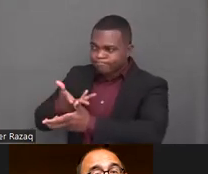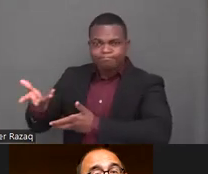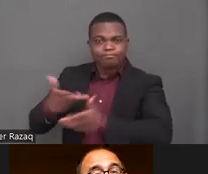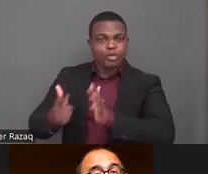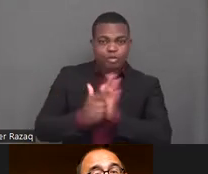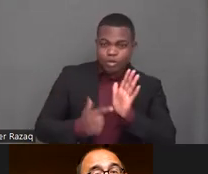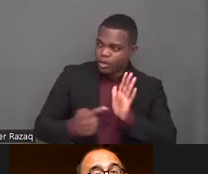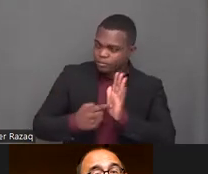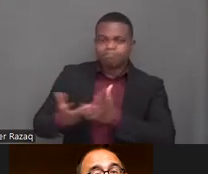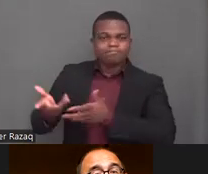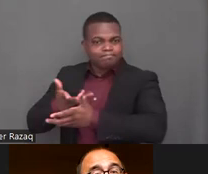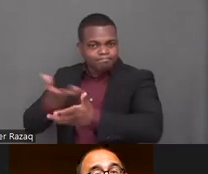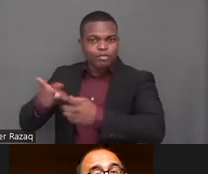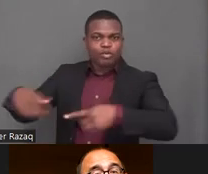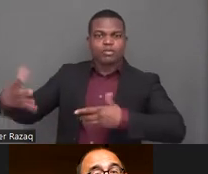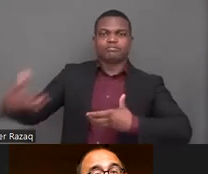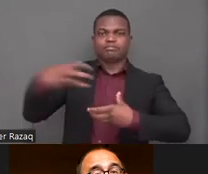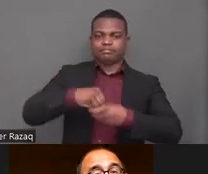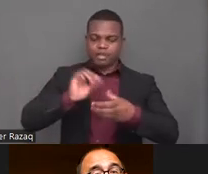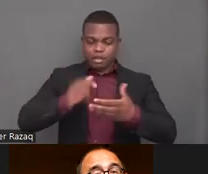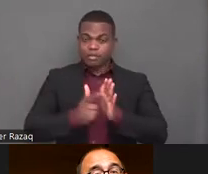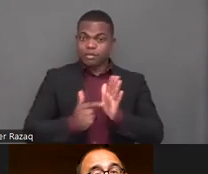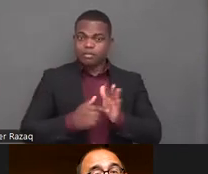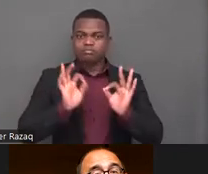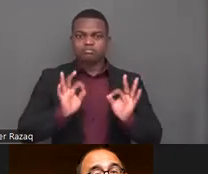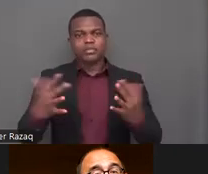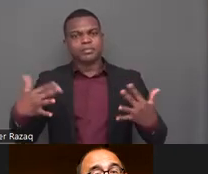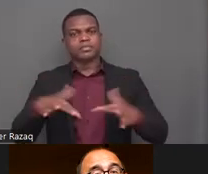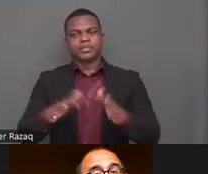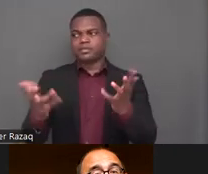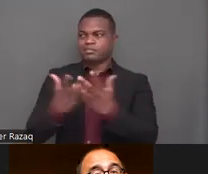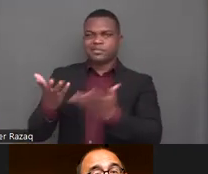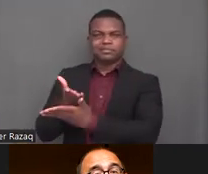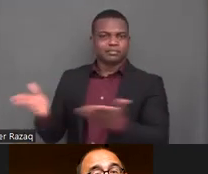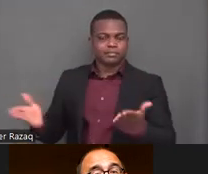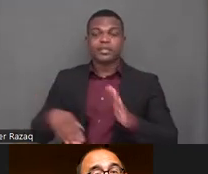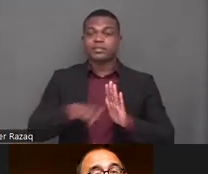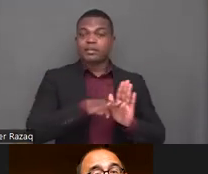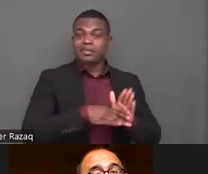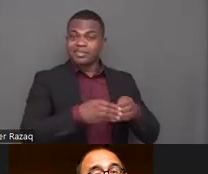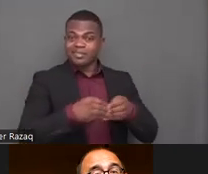and apply the requirements of international law to reparation for institutionalization